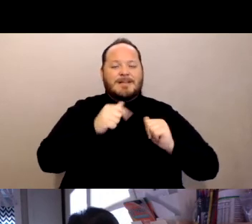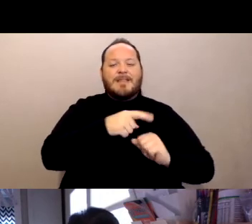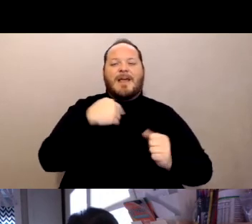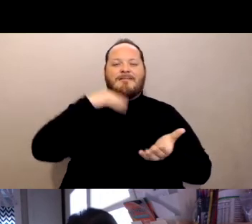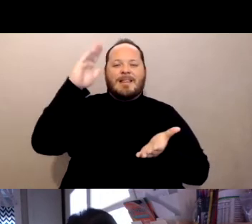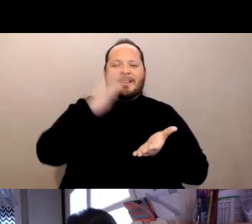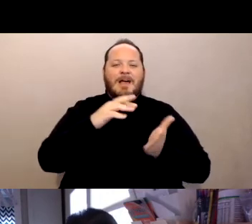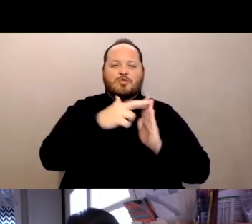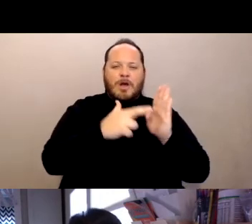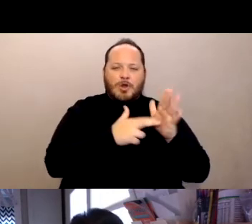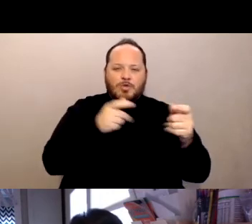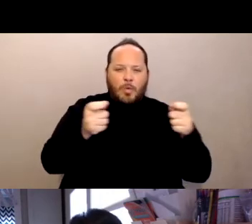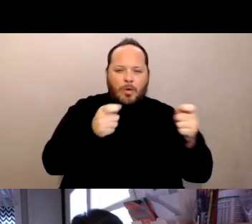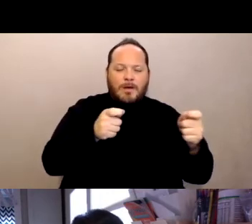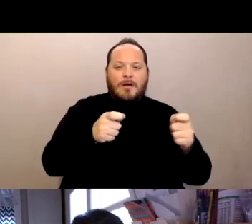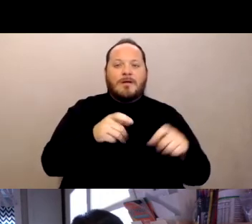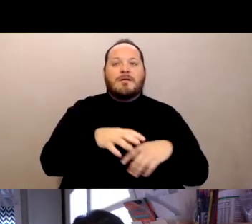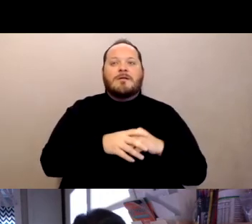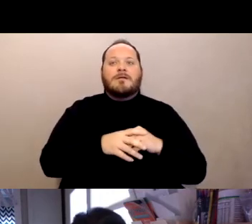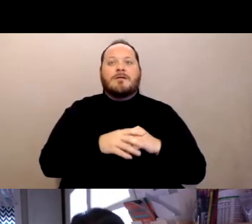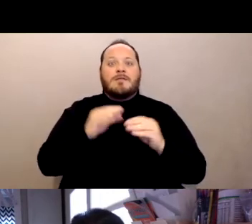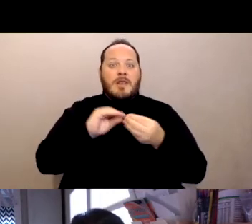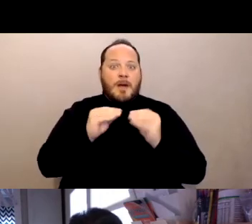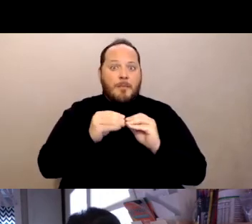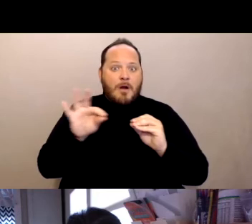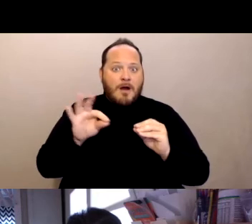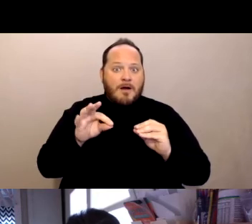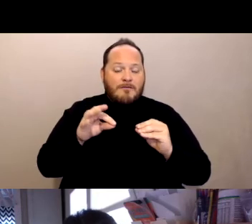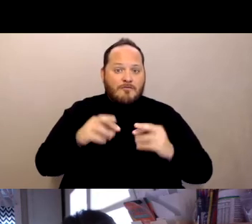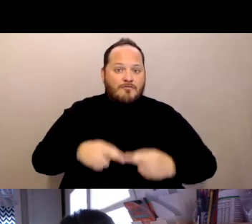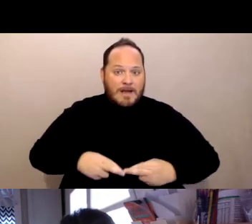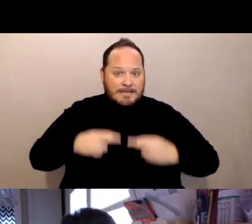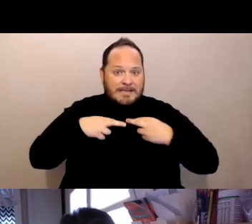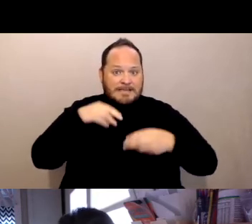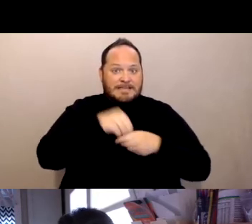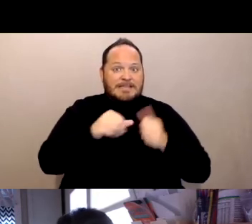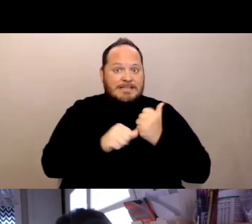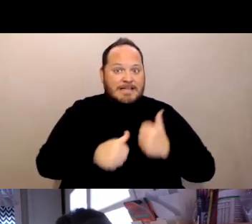there's significant variance in the number of residents in assisted living facilities. There's a lot of assisted living facilities,